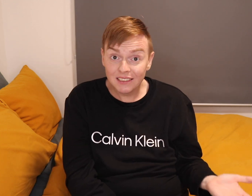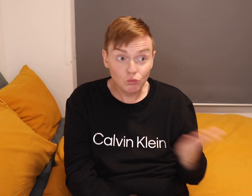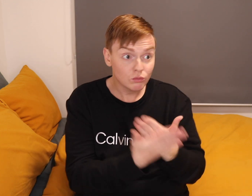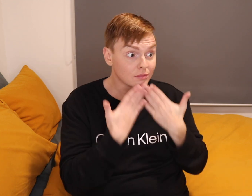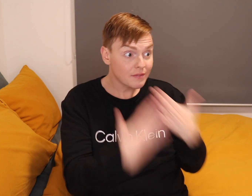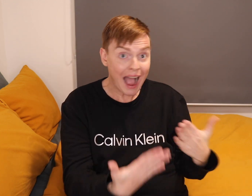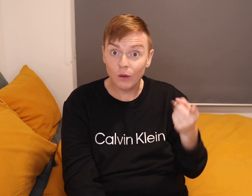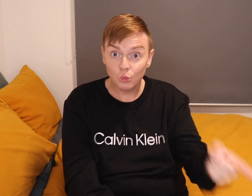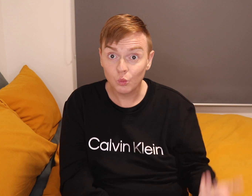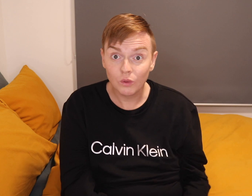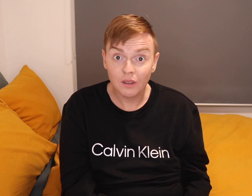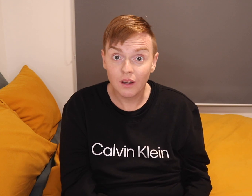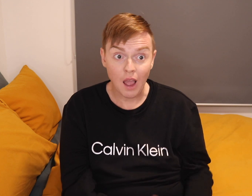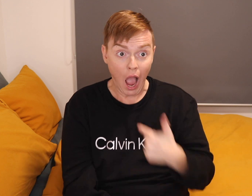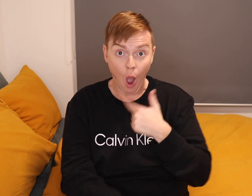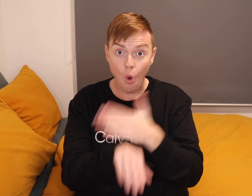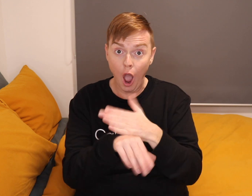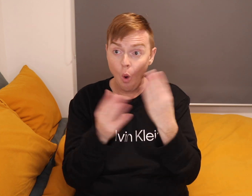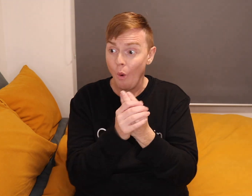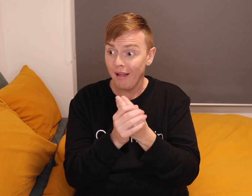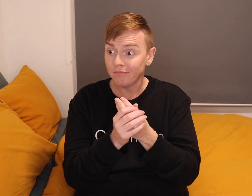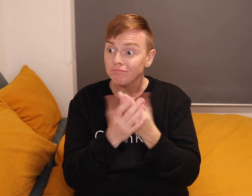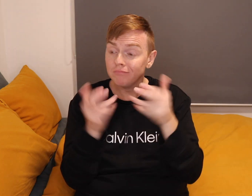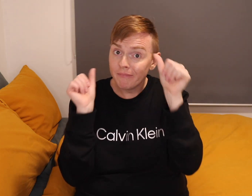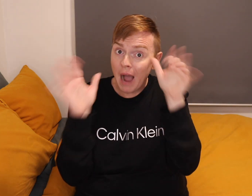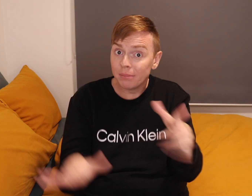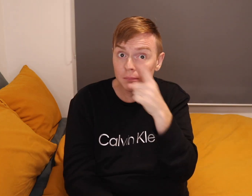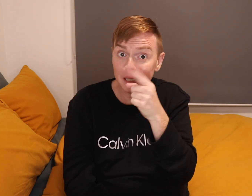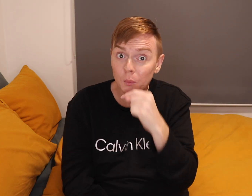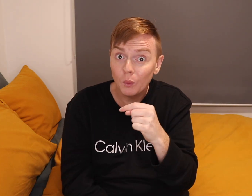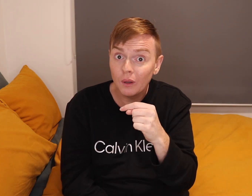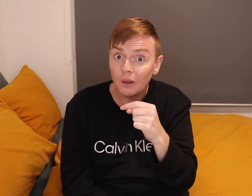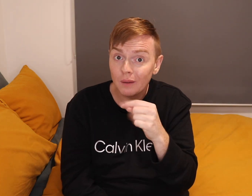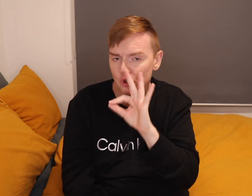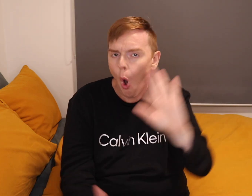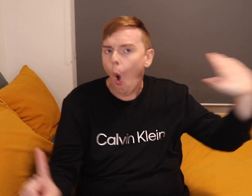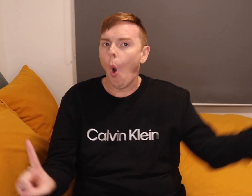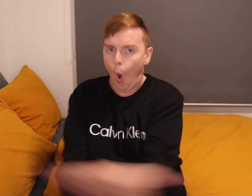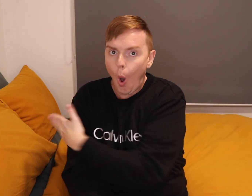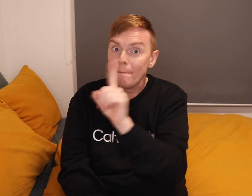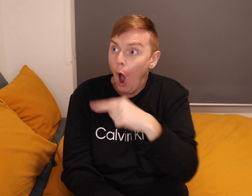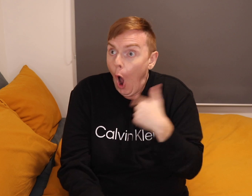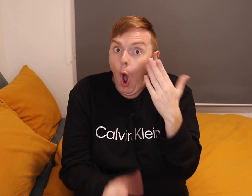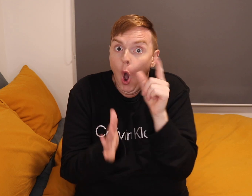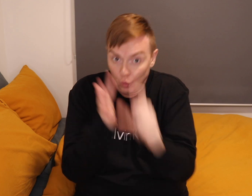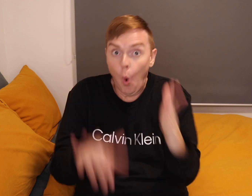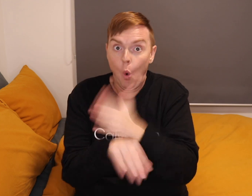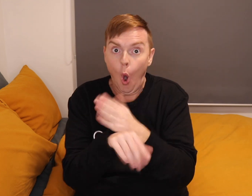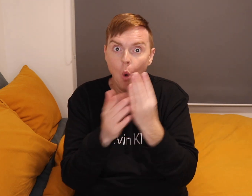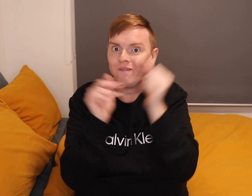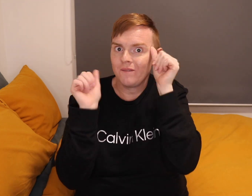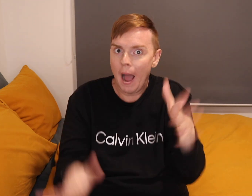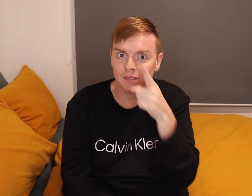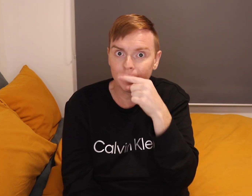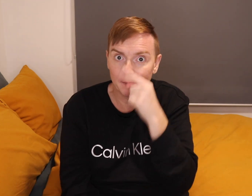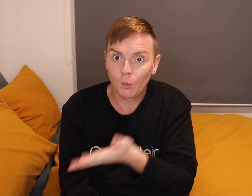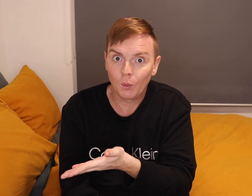I work with famous people. Not all of them are famous but I do work with some famous people.